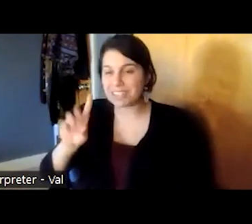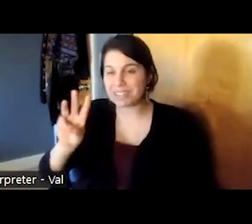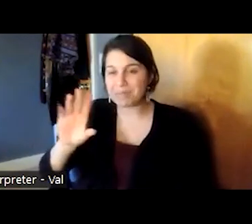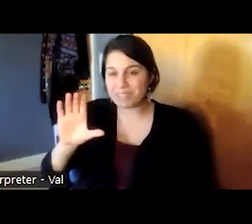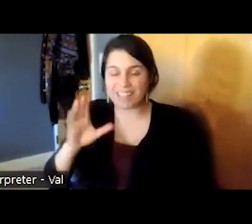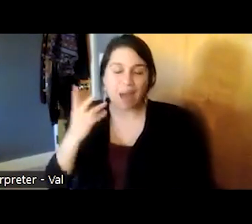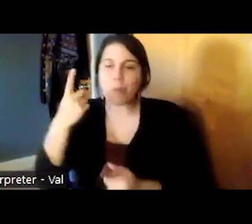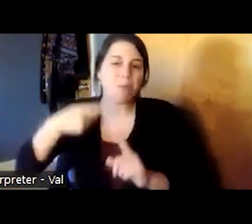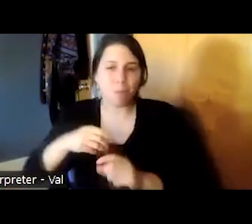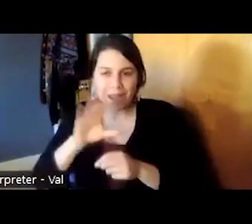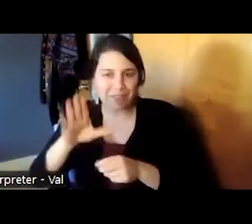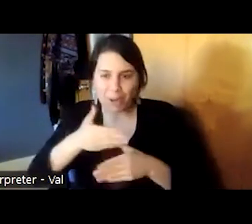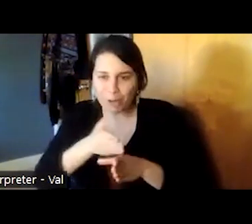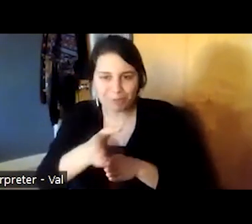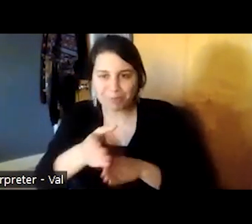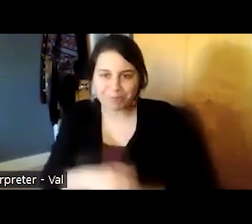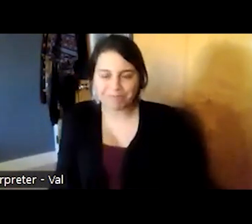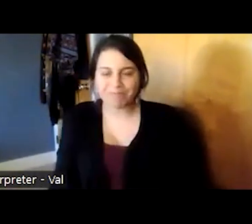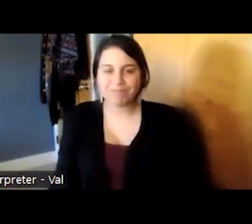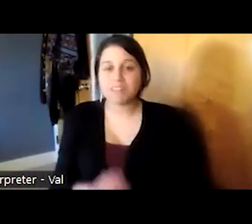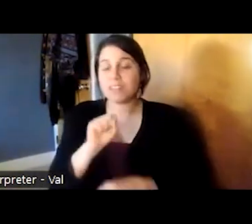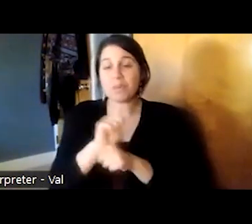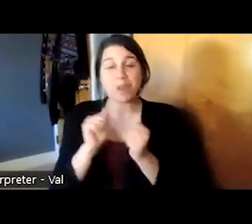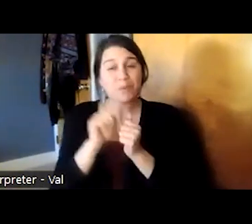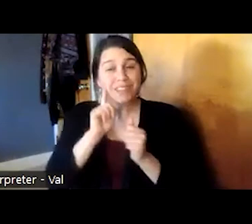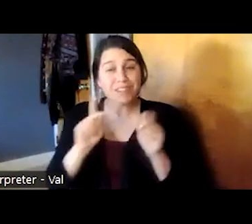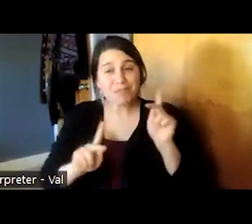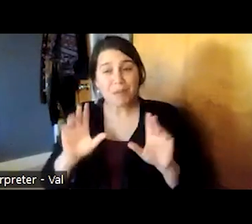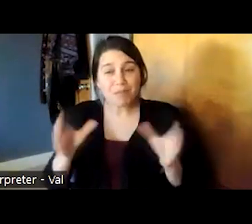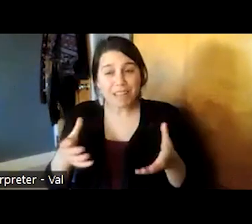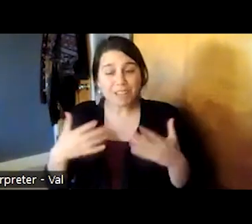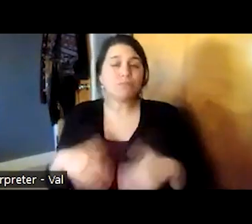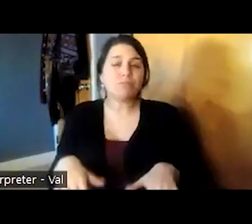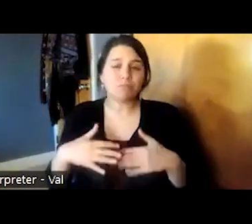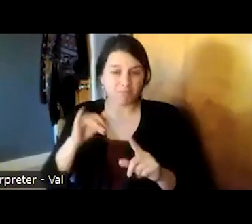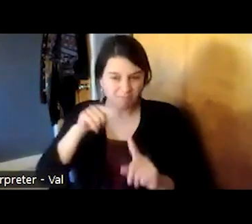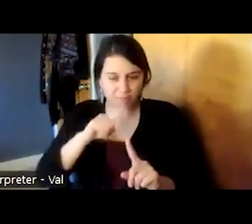working with the deaf population truly is a bio psycho social experience